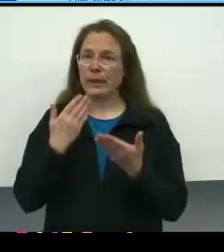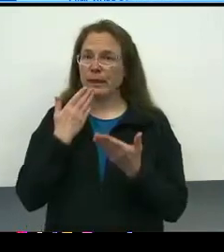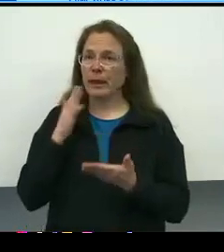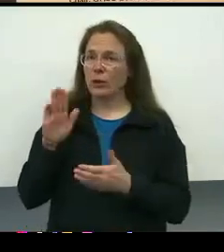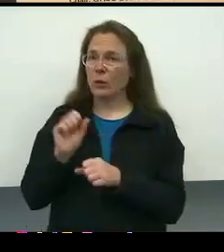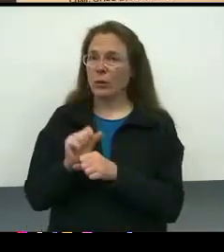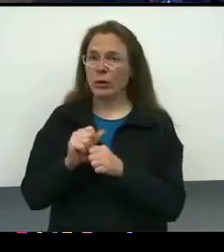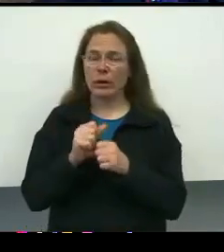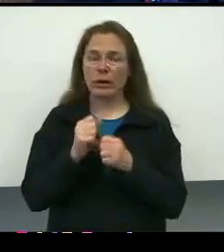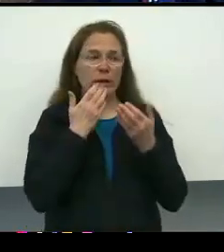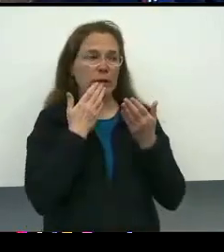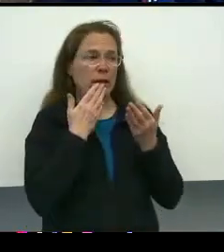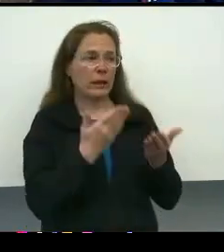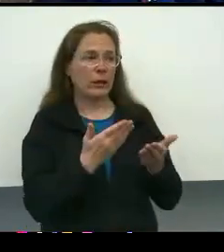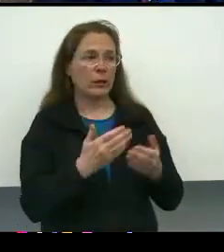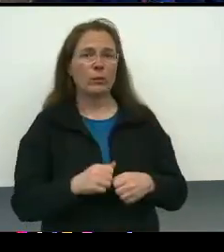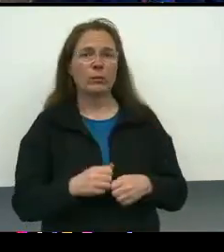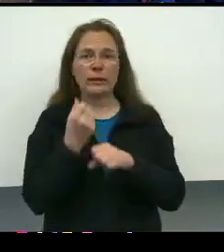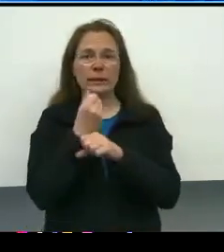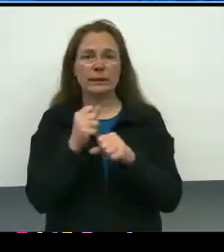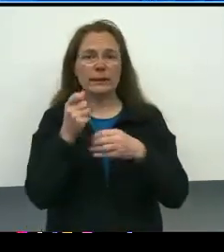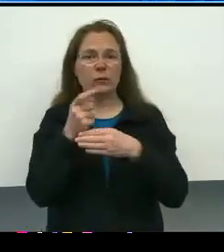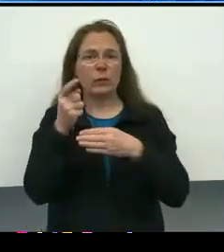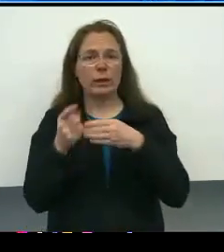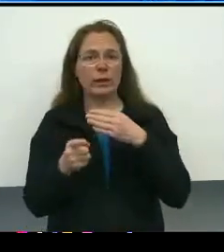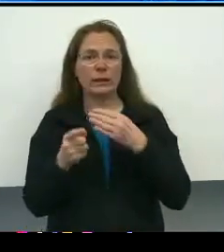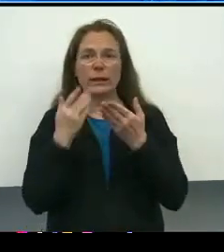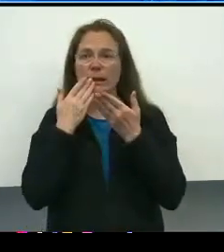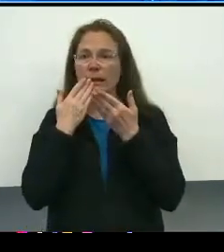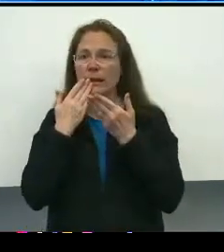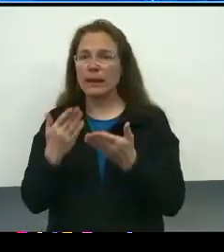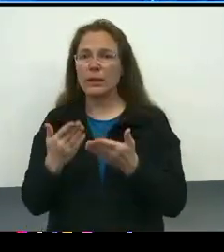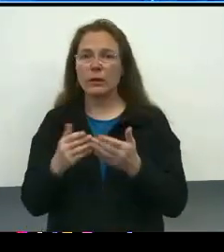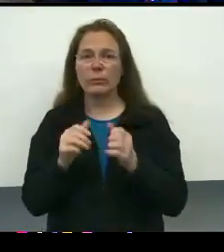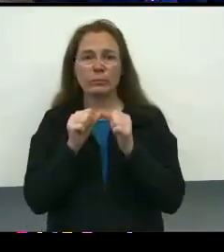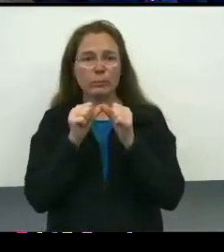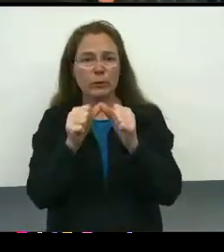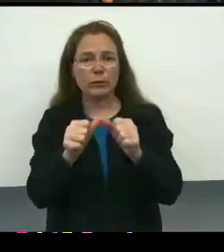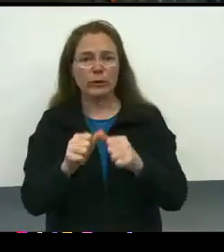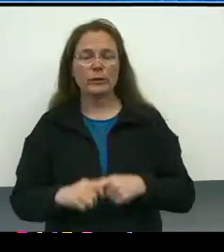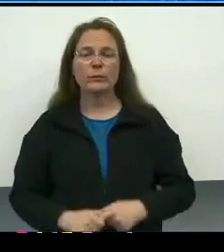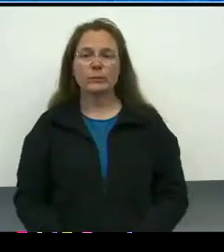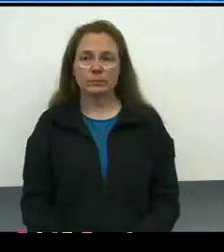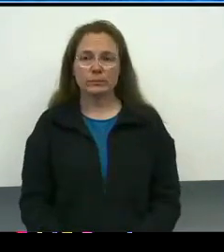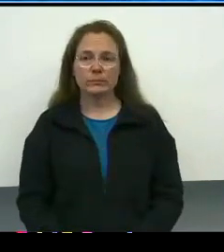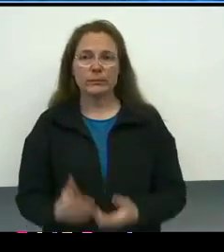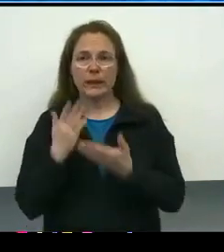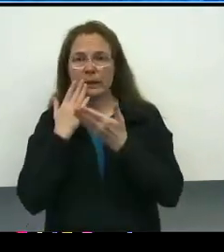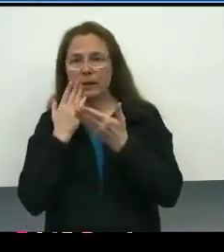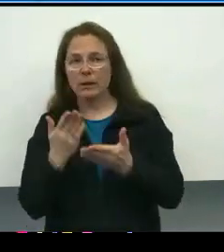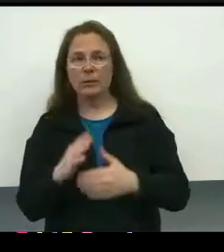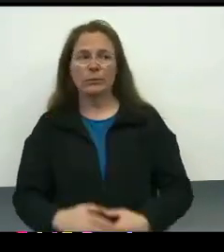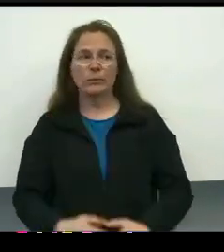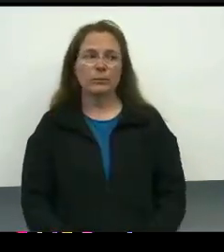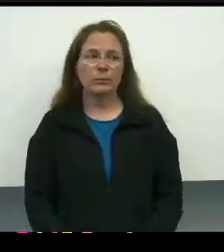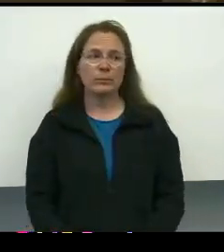Everyone, have a safe weekend. [Dr. Moreland-Capuia] And the word for the day, persevere. Thank you. Thank you. - Peace. Thank you. - Thank you.